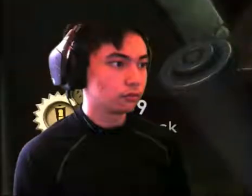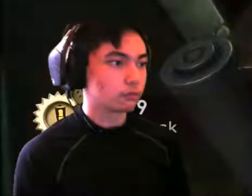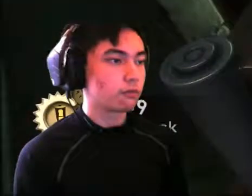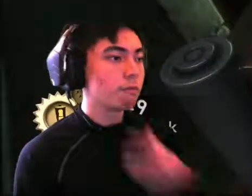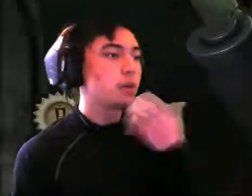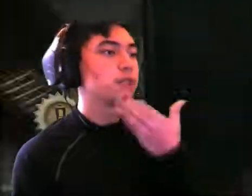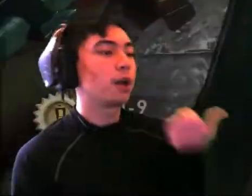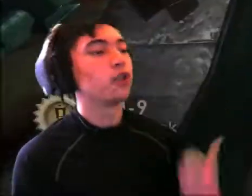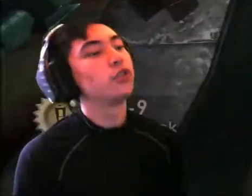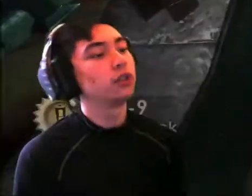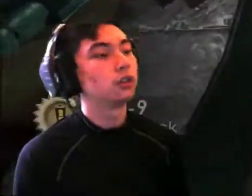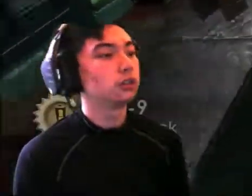Much better